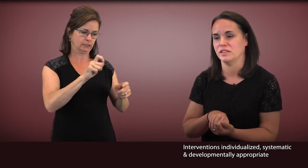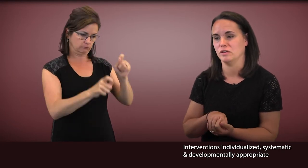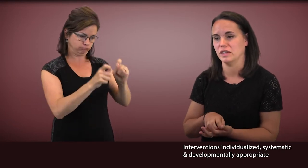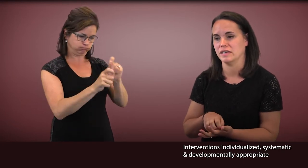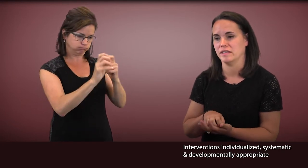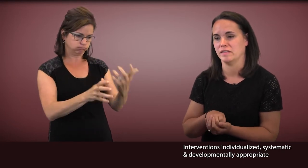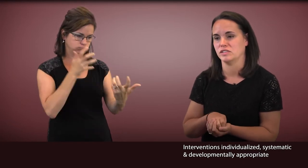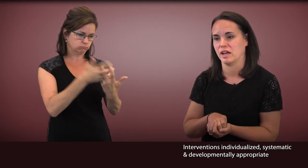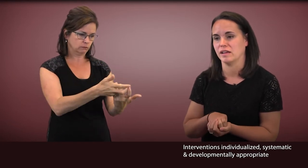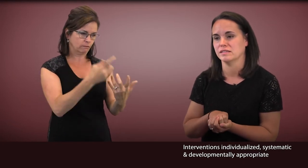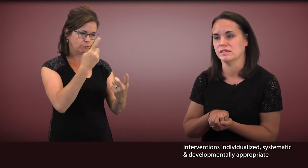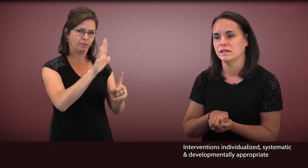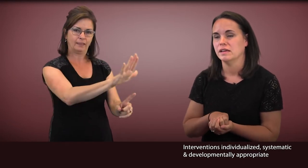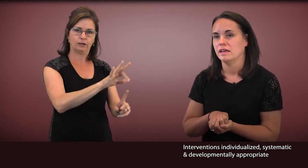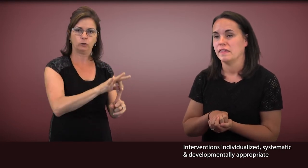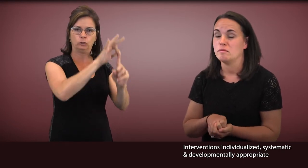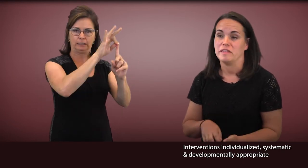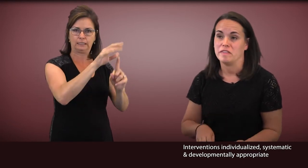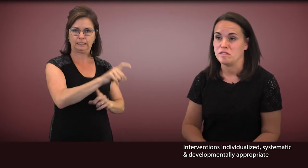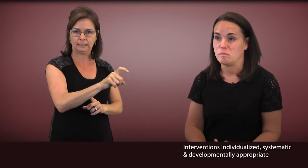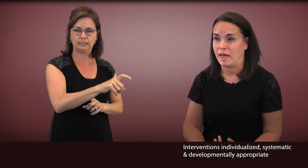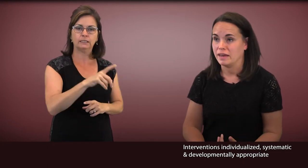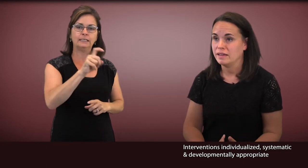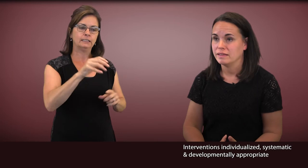to the unique needs of the child. That it be systematic.